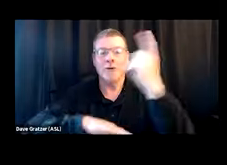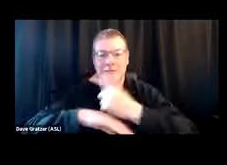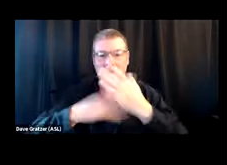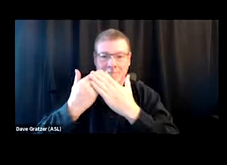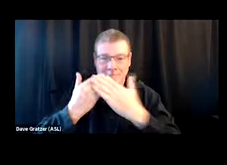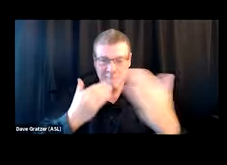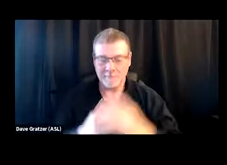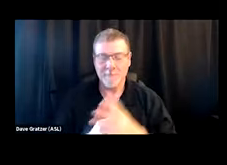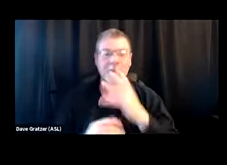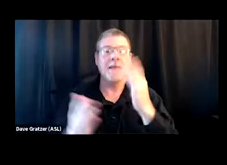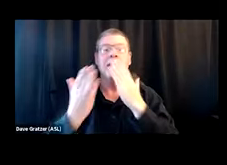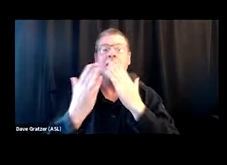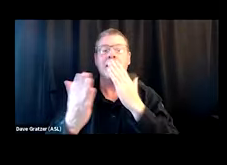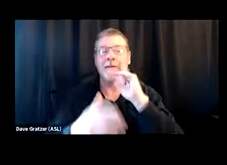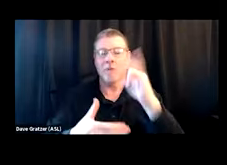and thank you so much for being here with us.